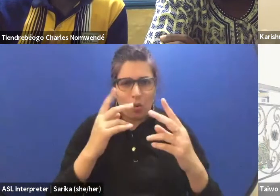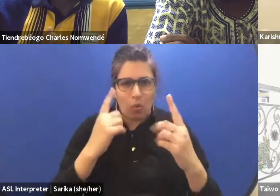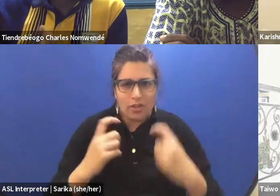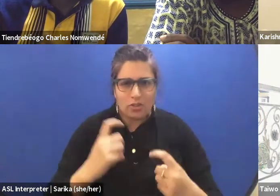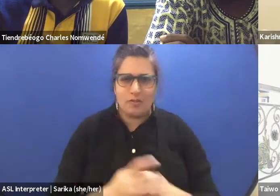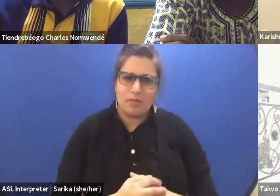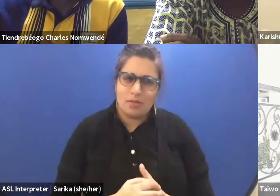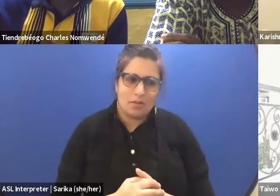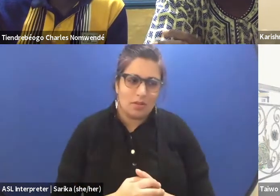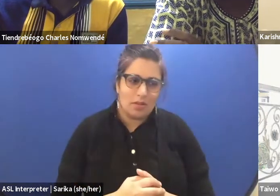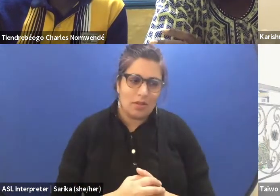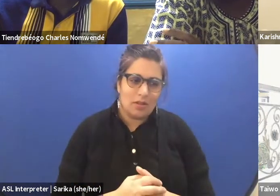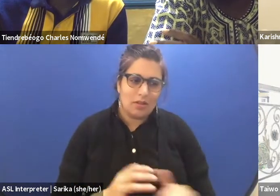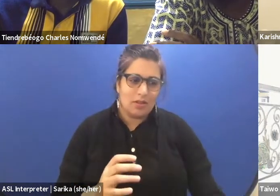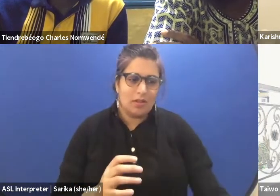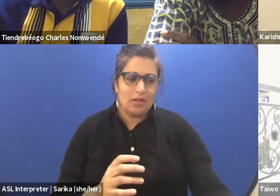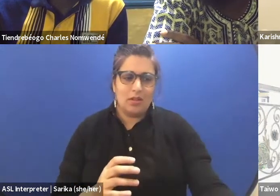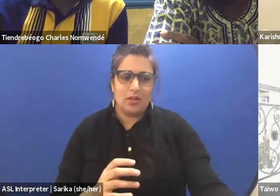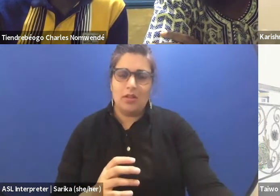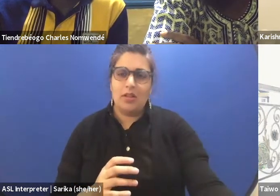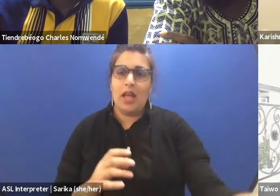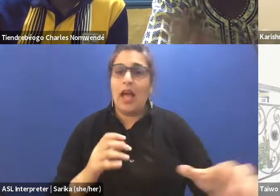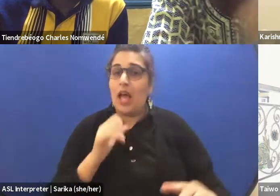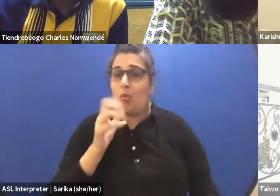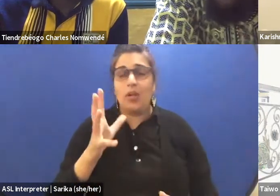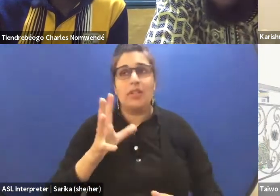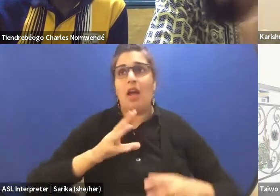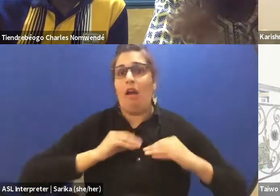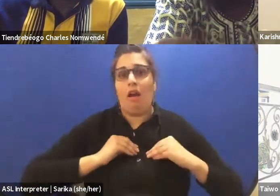And I will not take a political position,